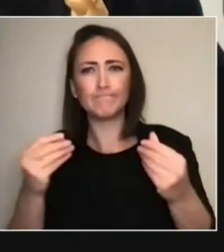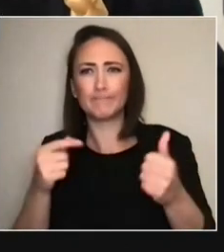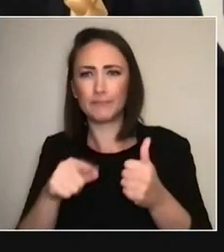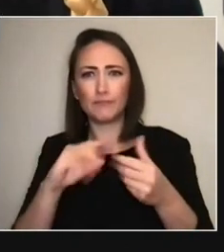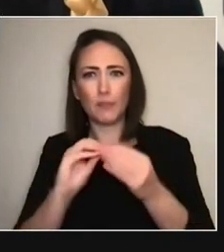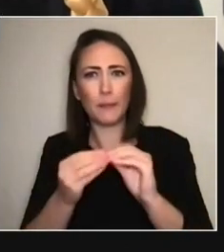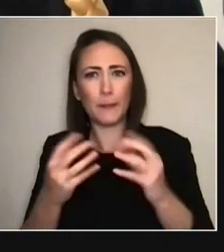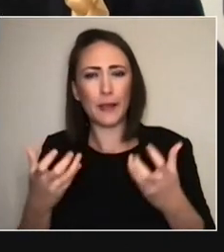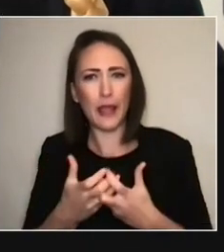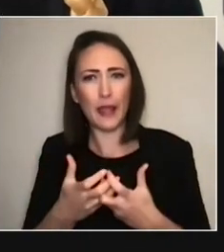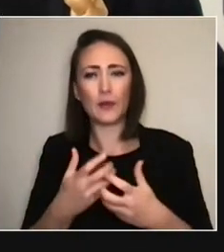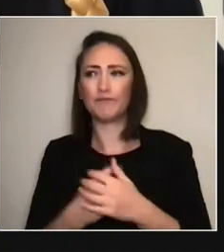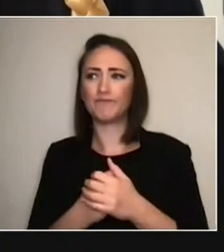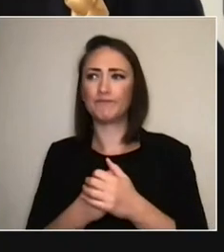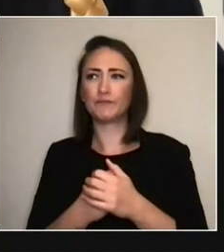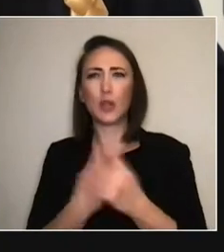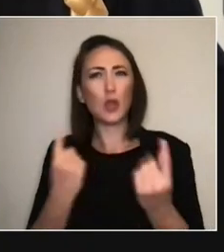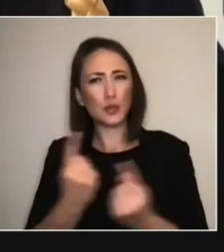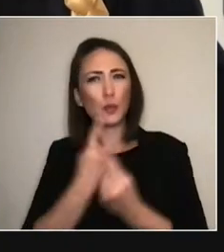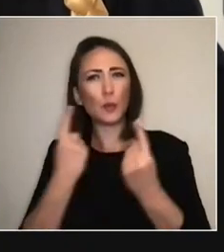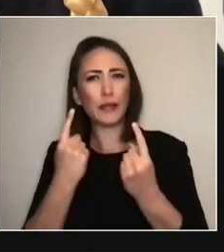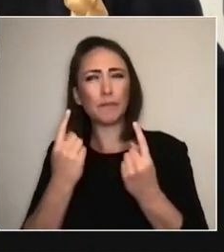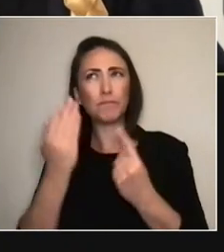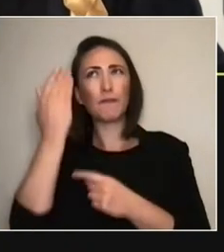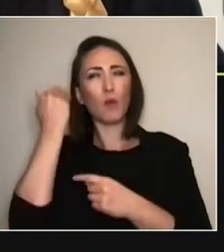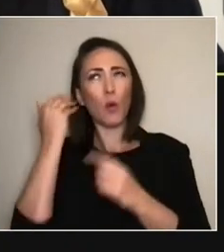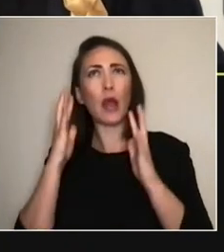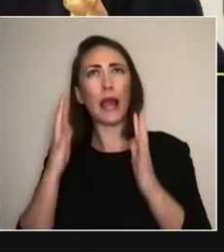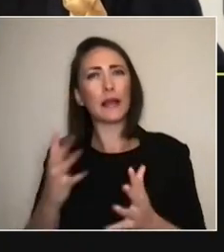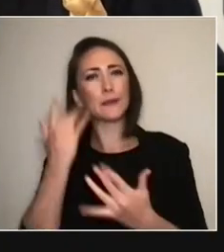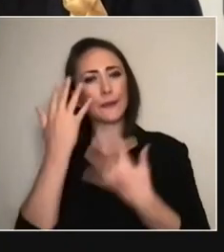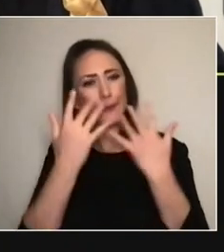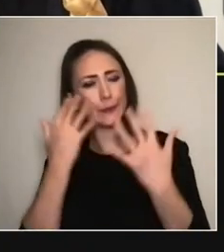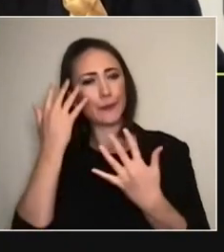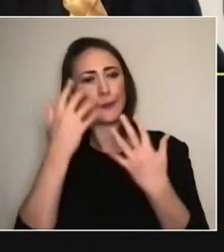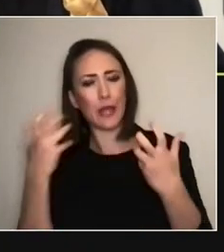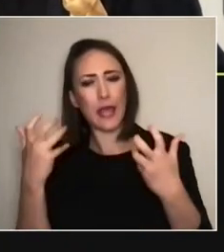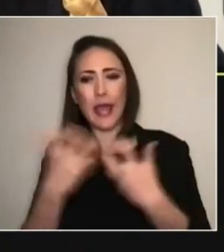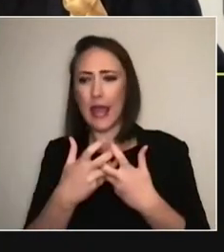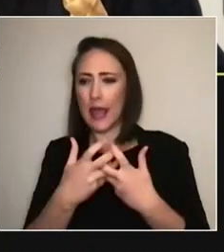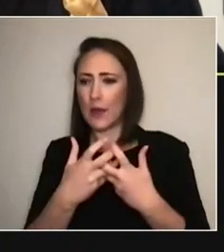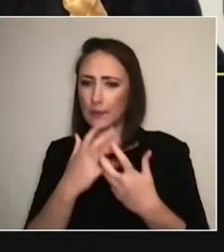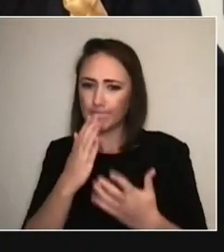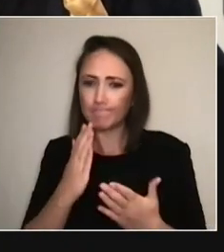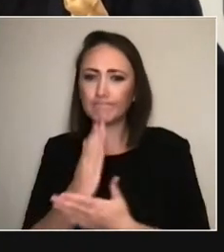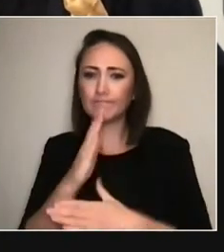the performance, exactly as is. You want a black dance floor instead of a grey dance floor.